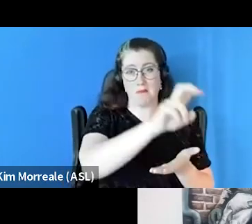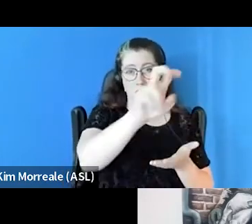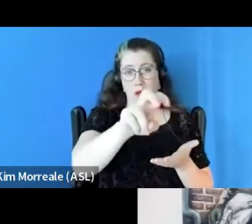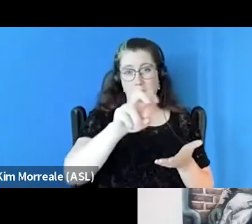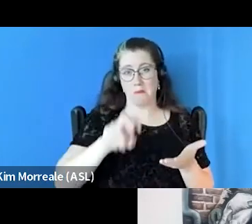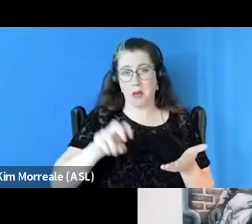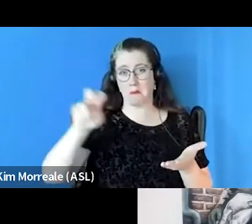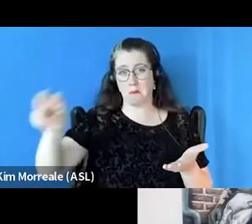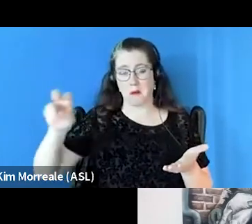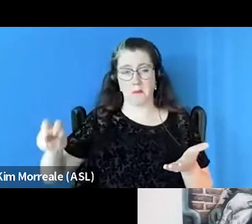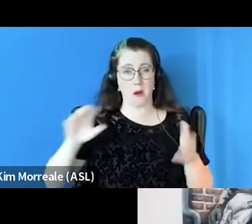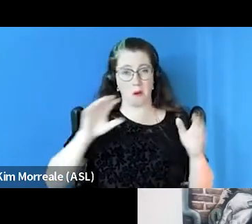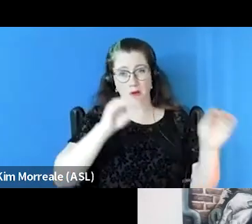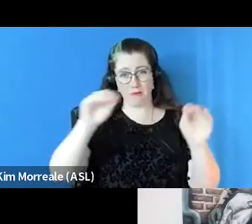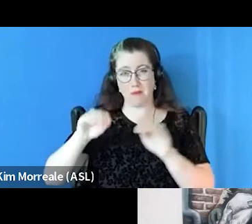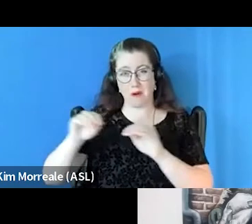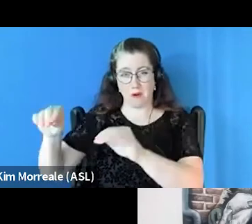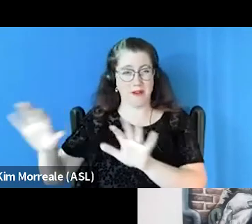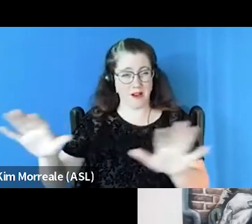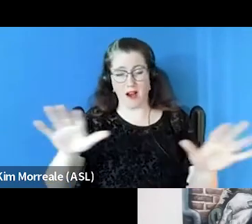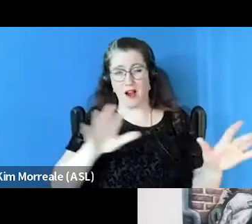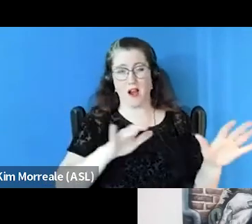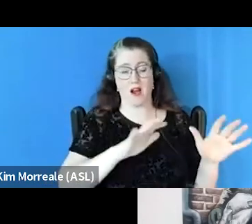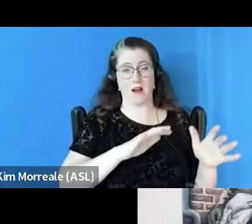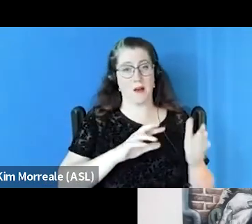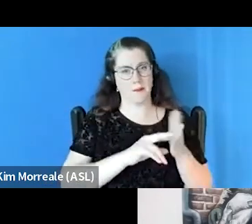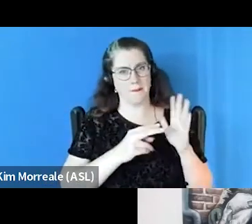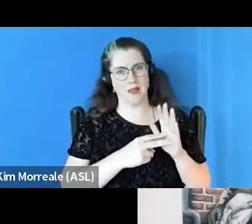And it really makes people that are already vulnerable,